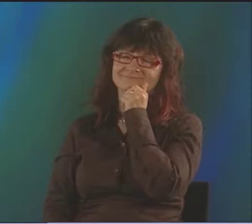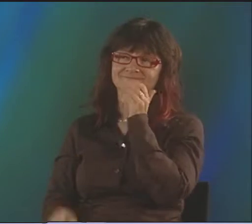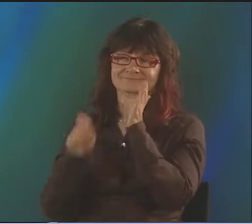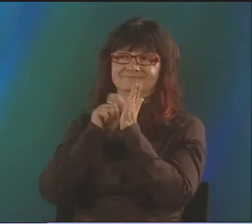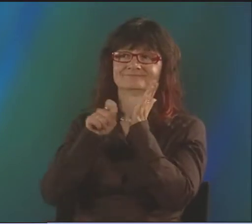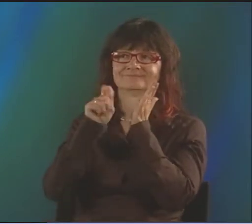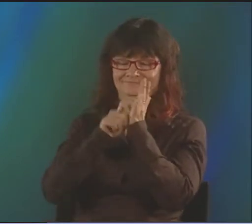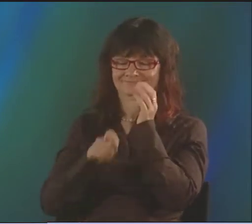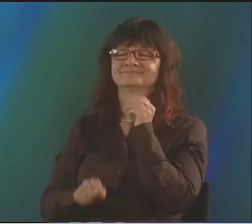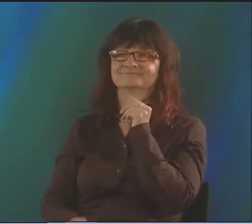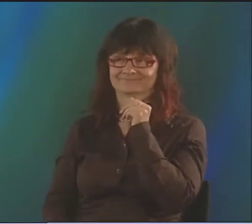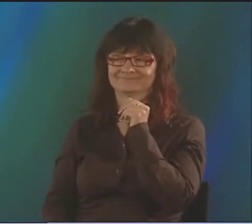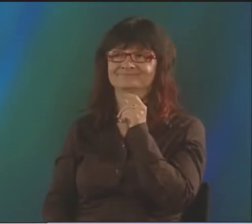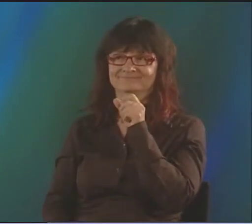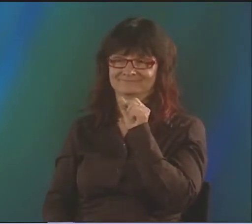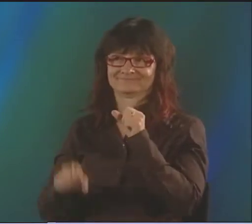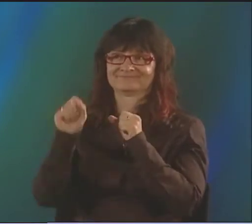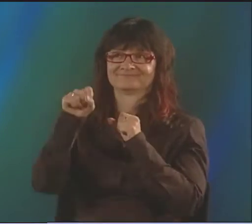YEP, WRITTEN.